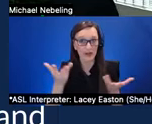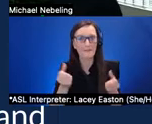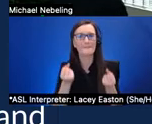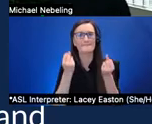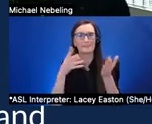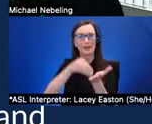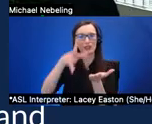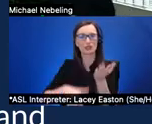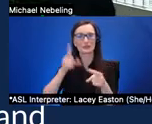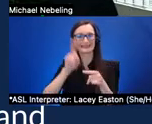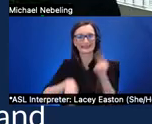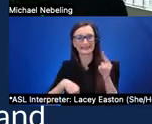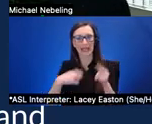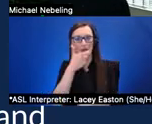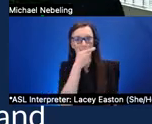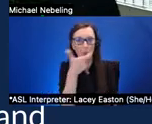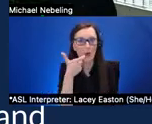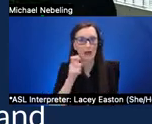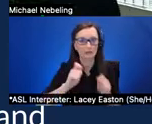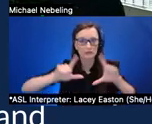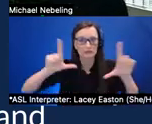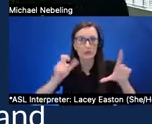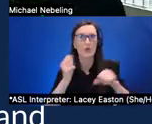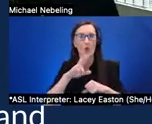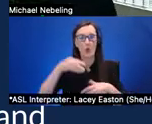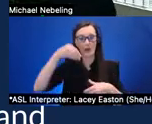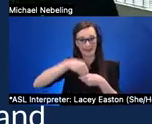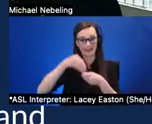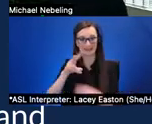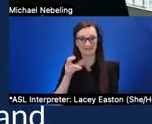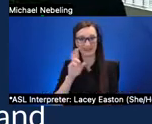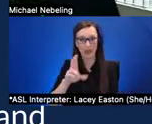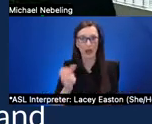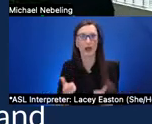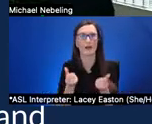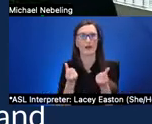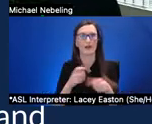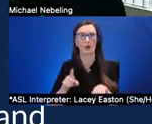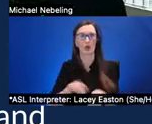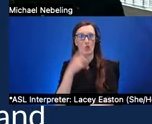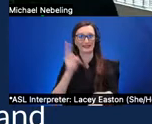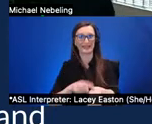a lot of time in virtual reality and are feeling um uneasy just physically because of the um